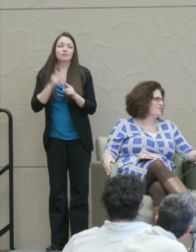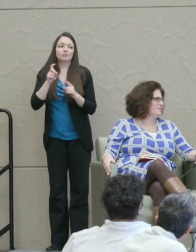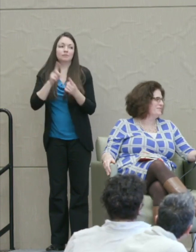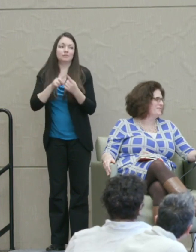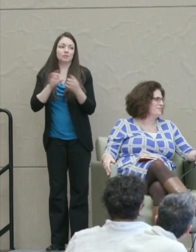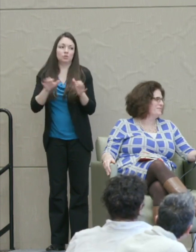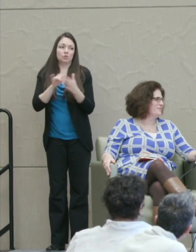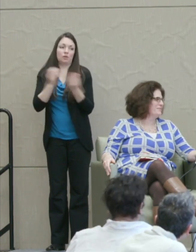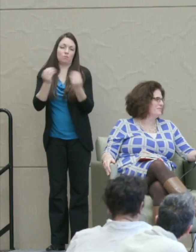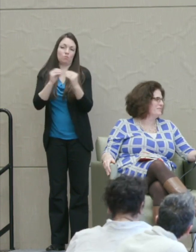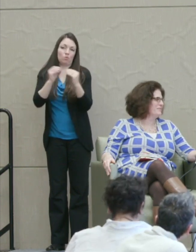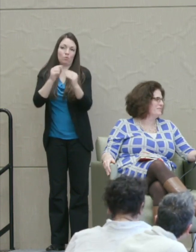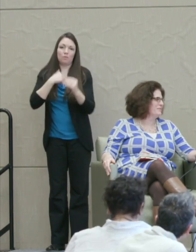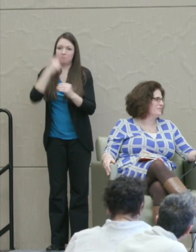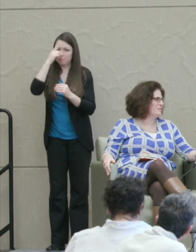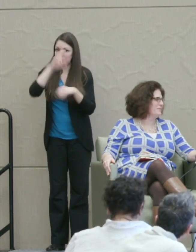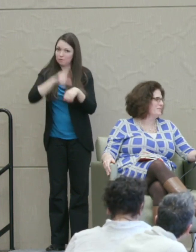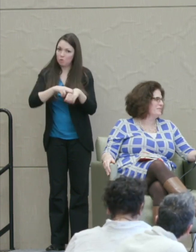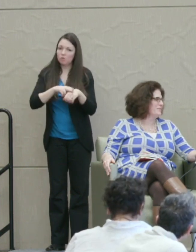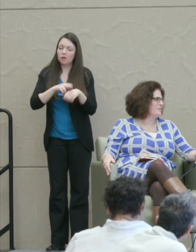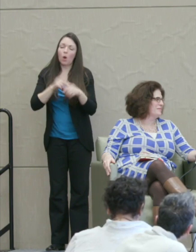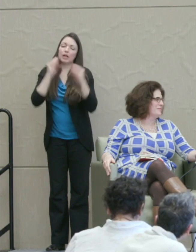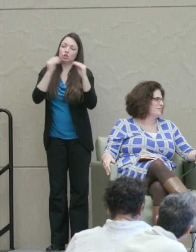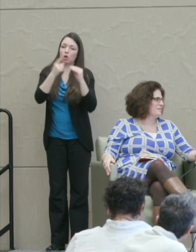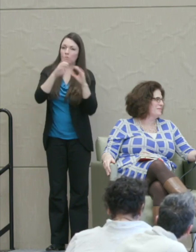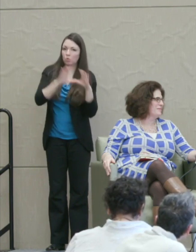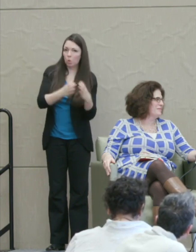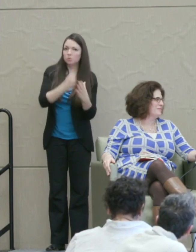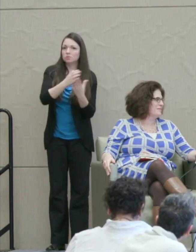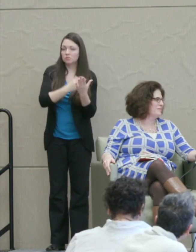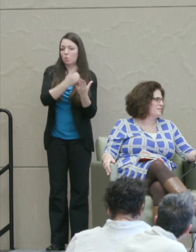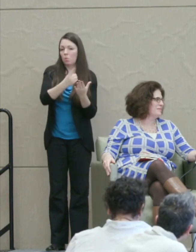And I taught a course with one of them on public morality and legal conservatism.